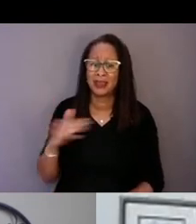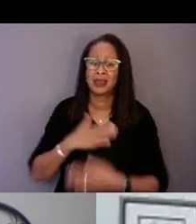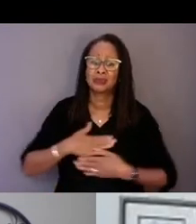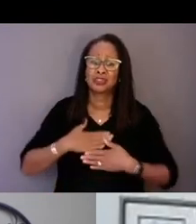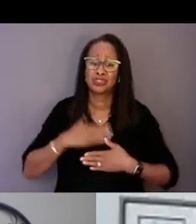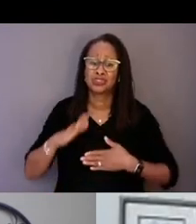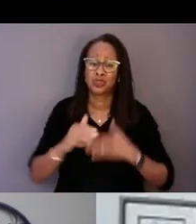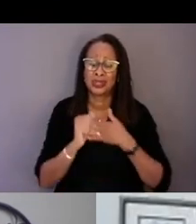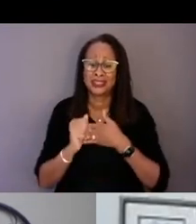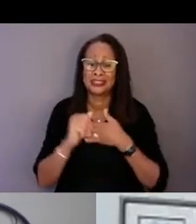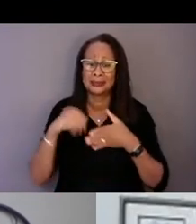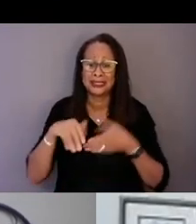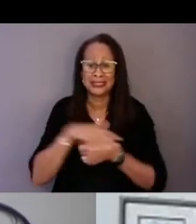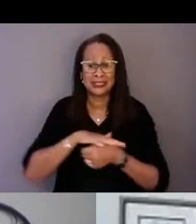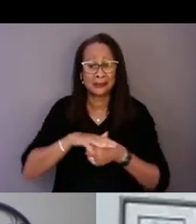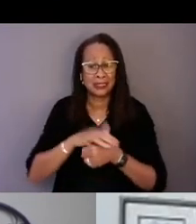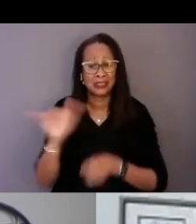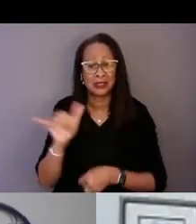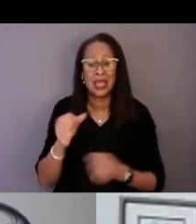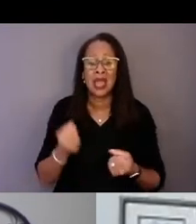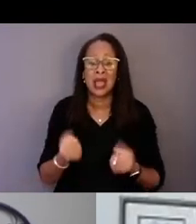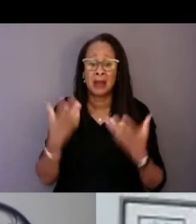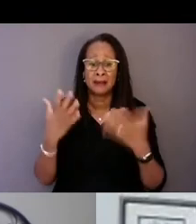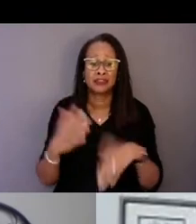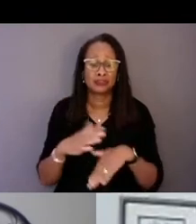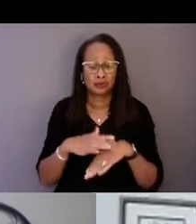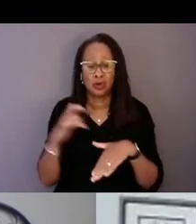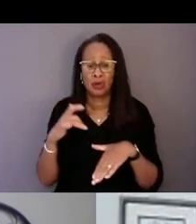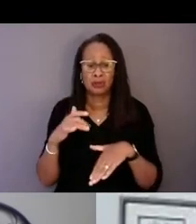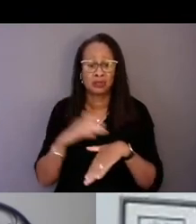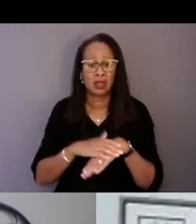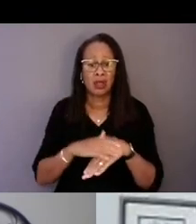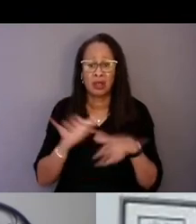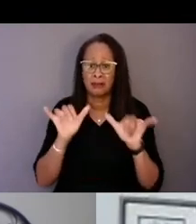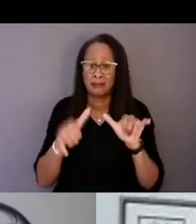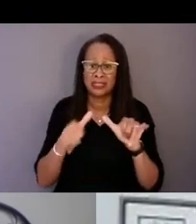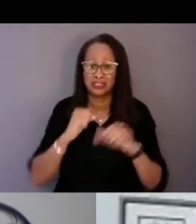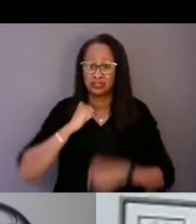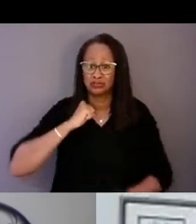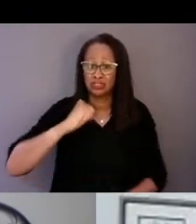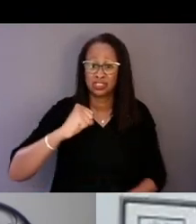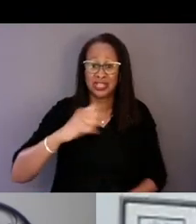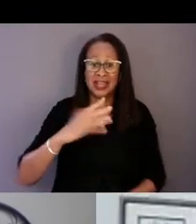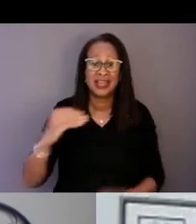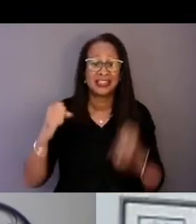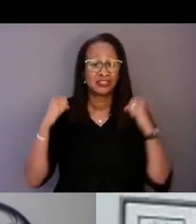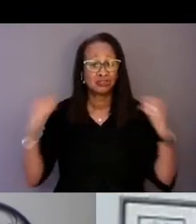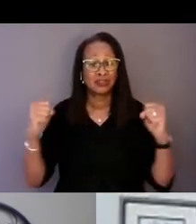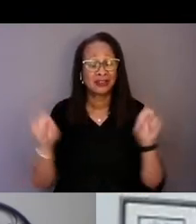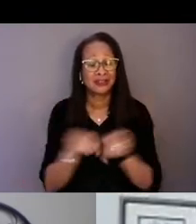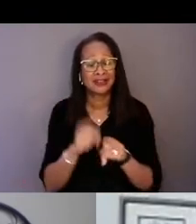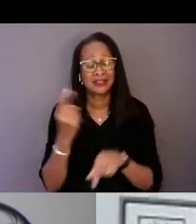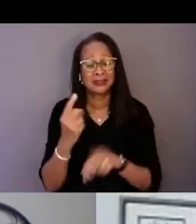as well how much you call upon measuring resiliency and strength. That's something that's really important.